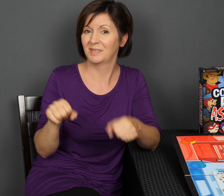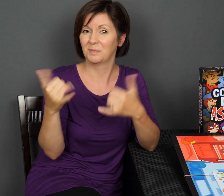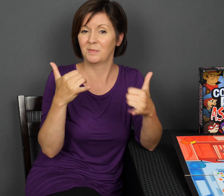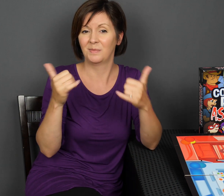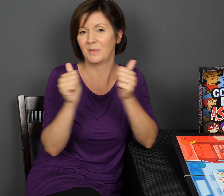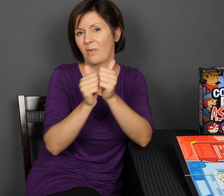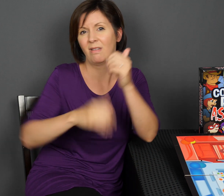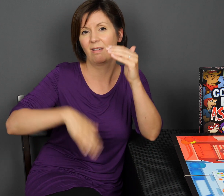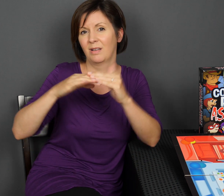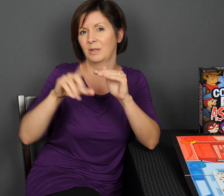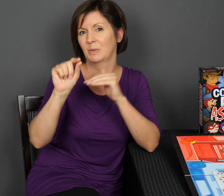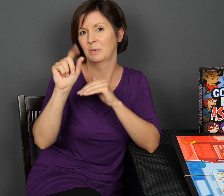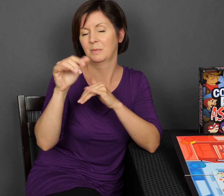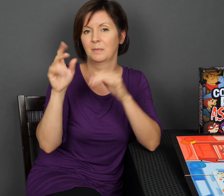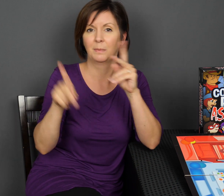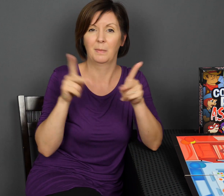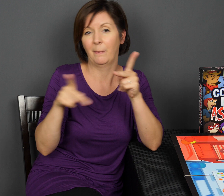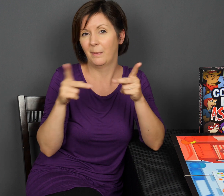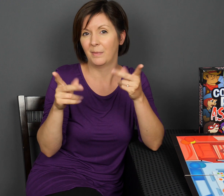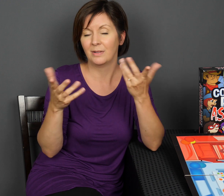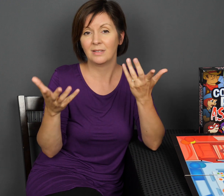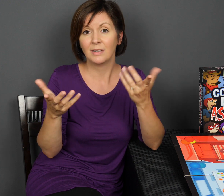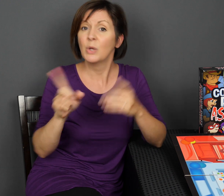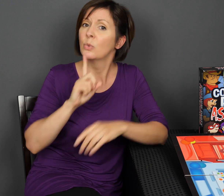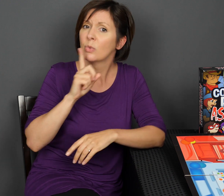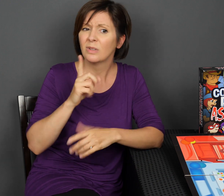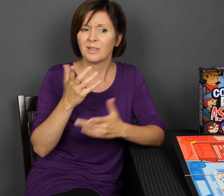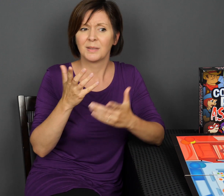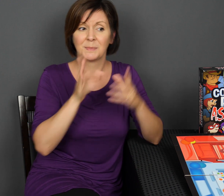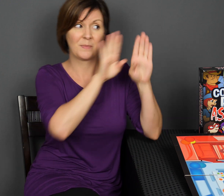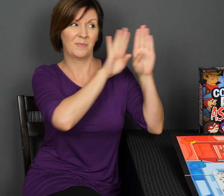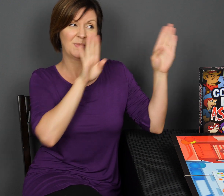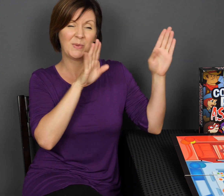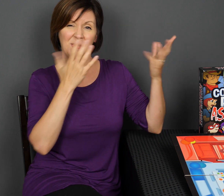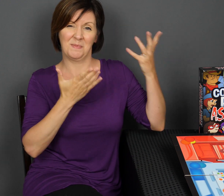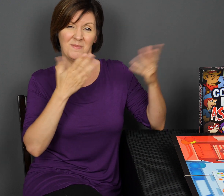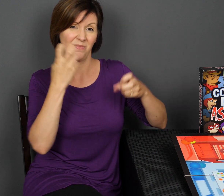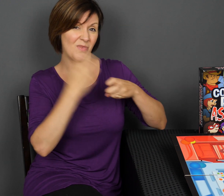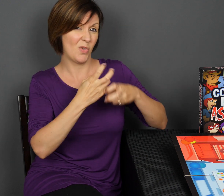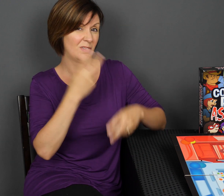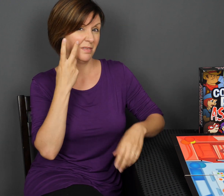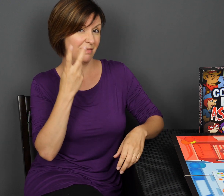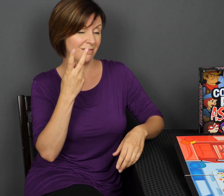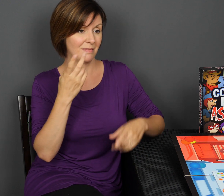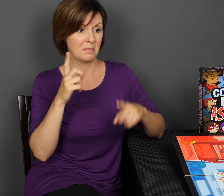I mean honestly you could play with up to 20 people, it would make the game a little different.